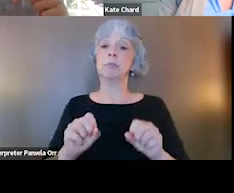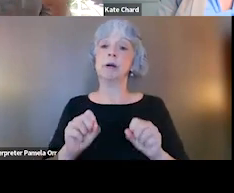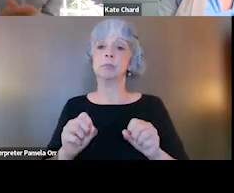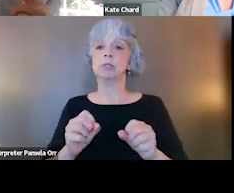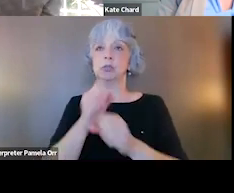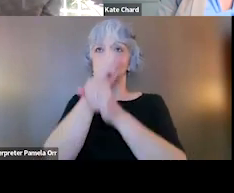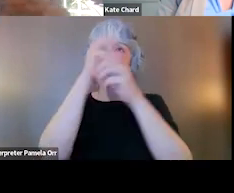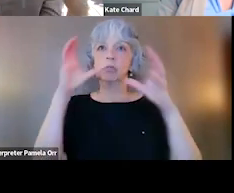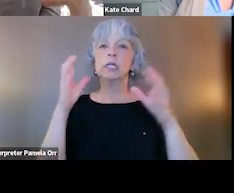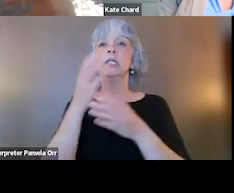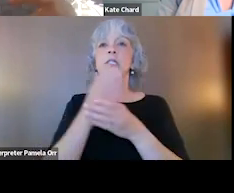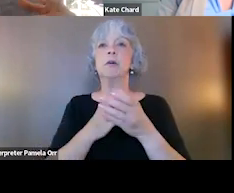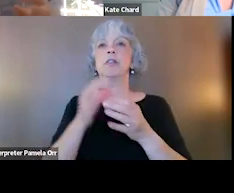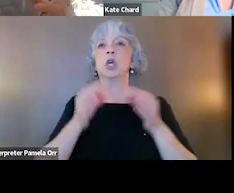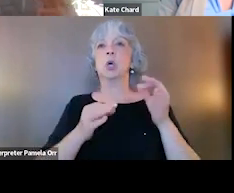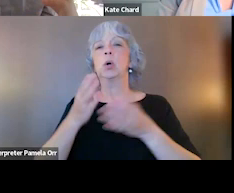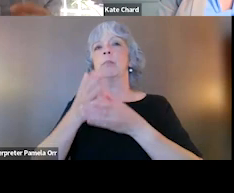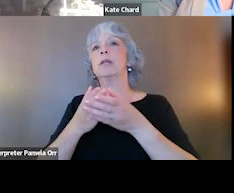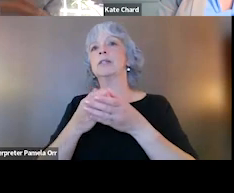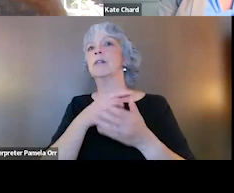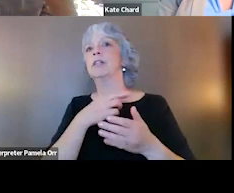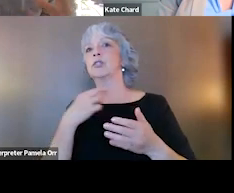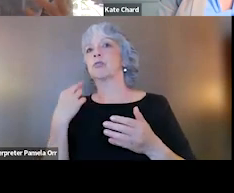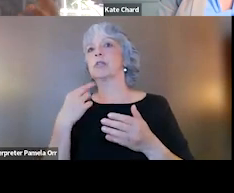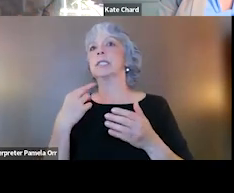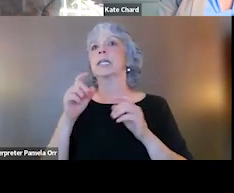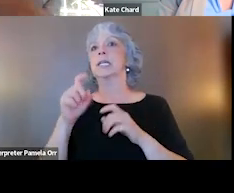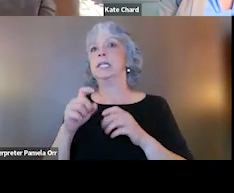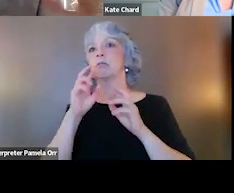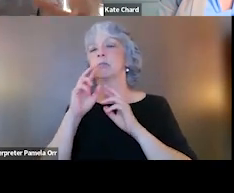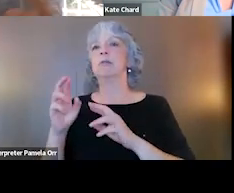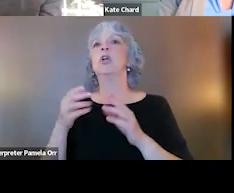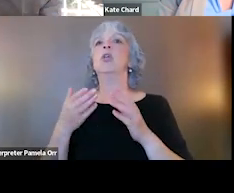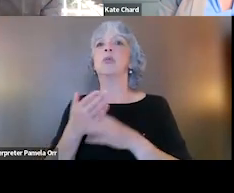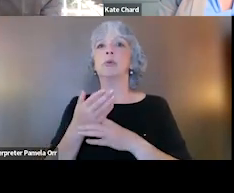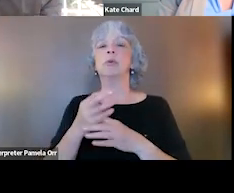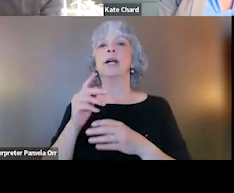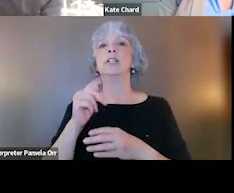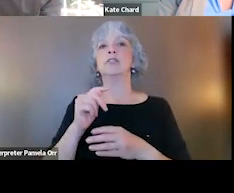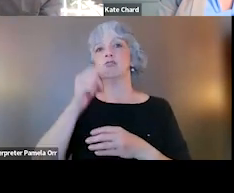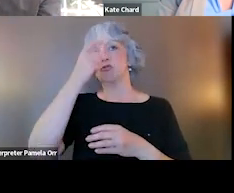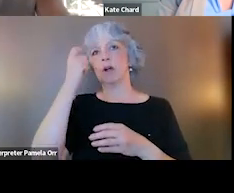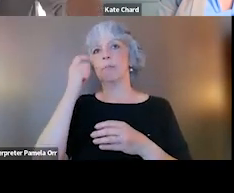some of the core components of this risk need responsibility framework through a trauma-informed lens, which is what I've done in this table here.